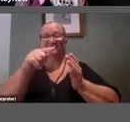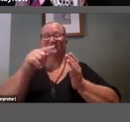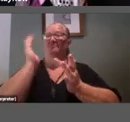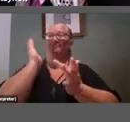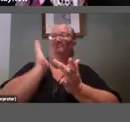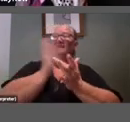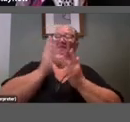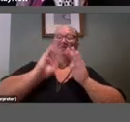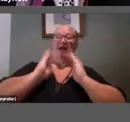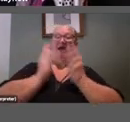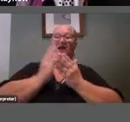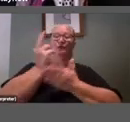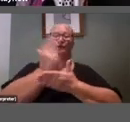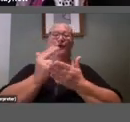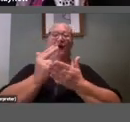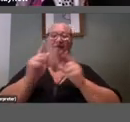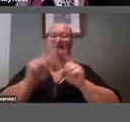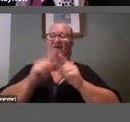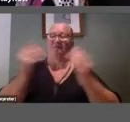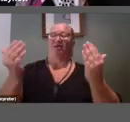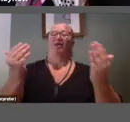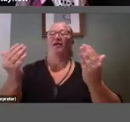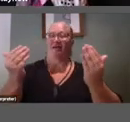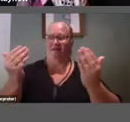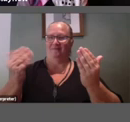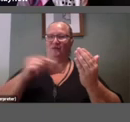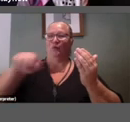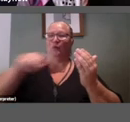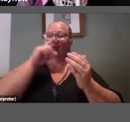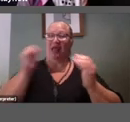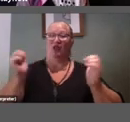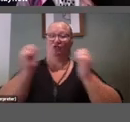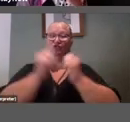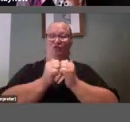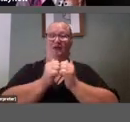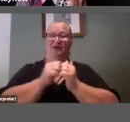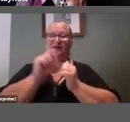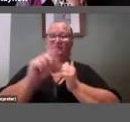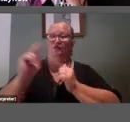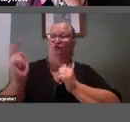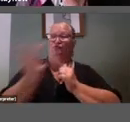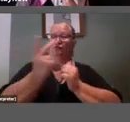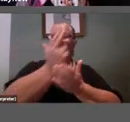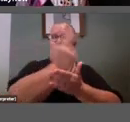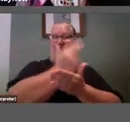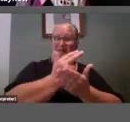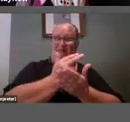And we can certainlyagree the the two owners Lorenzin and Benetti have